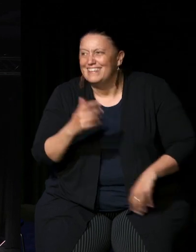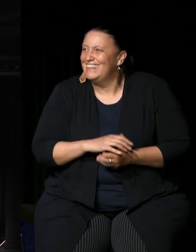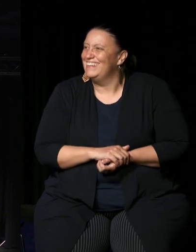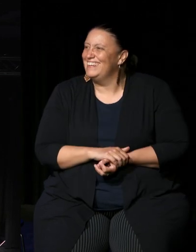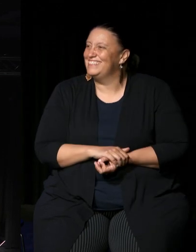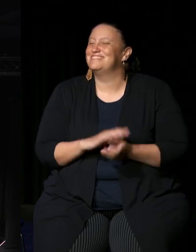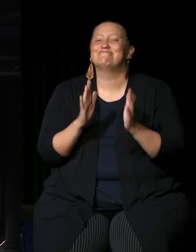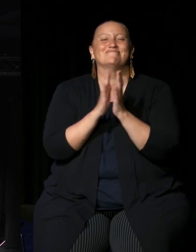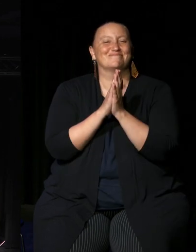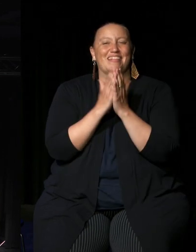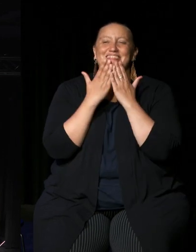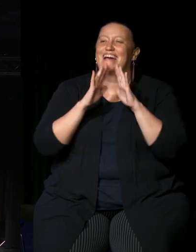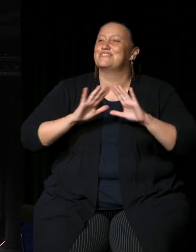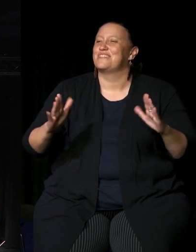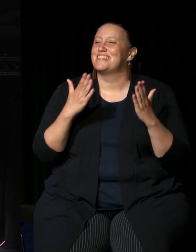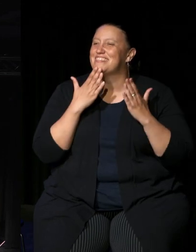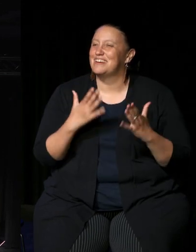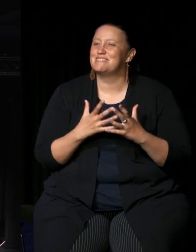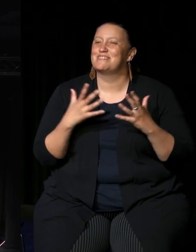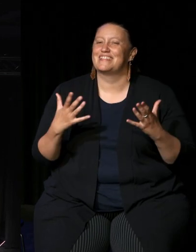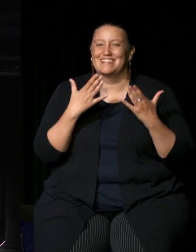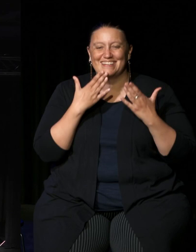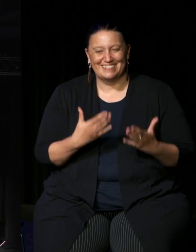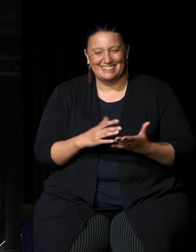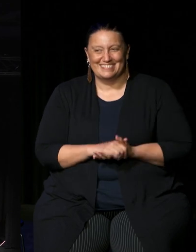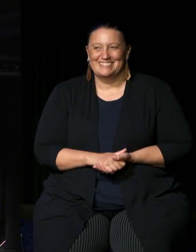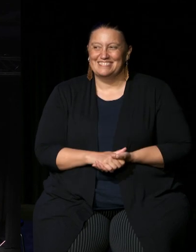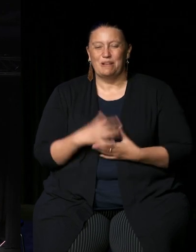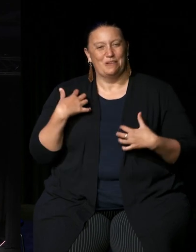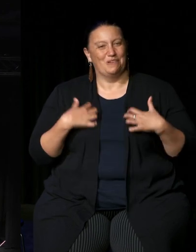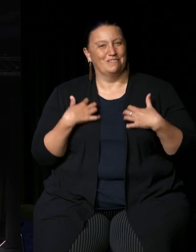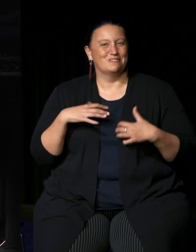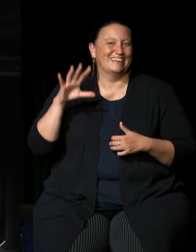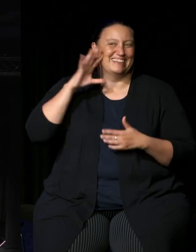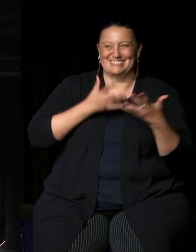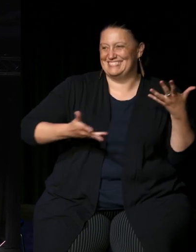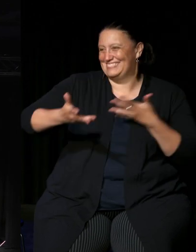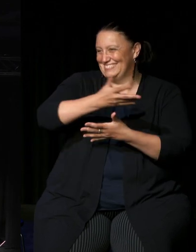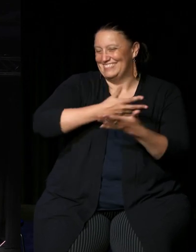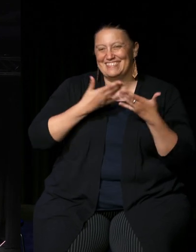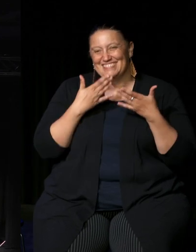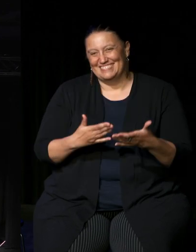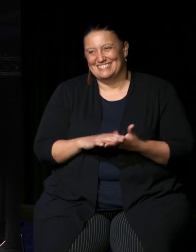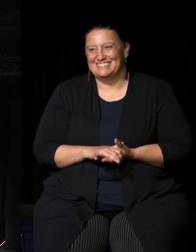okay that was all the thank you very much and uh looking forward to discussions between everyone here thank you